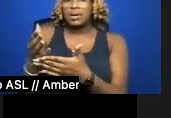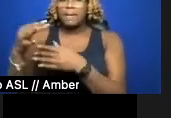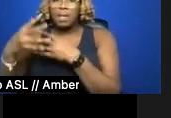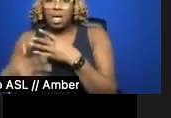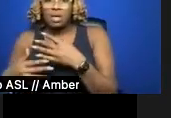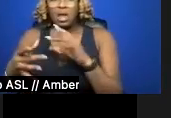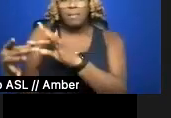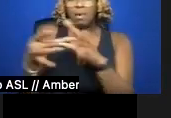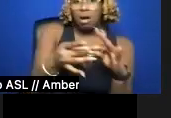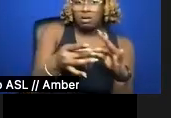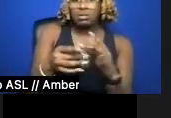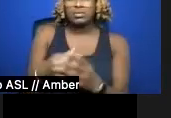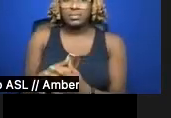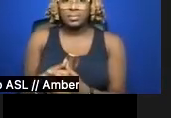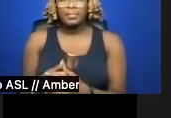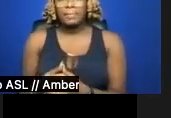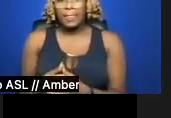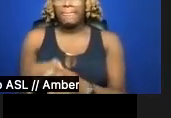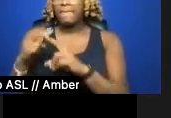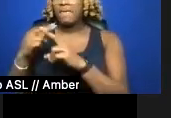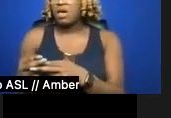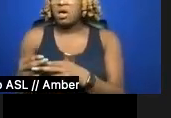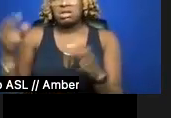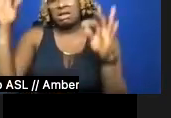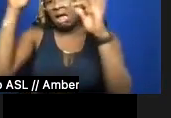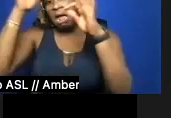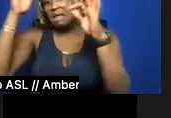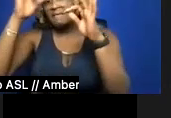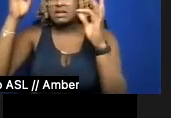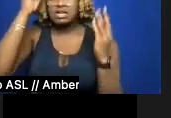Call it naïveté. Considering context, the ladies